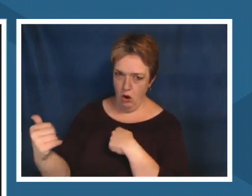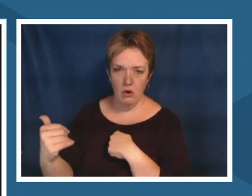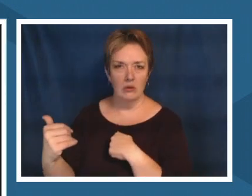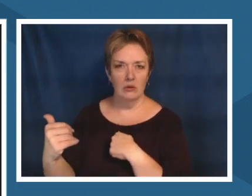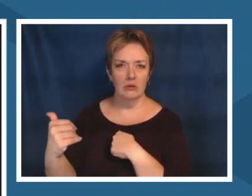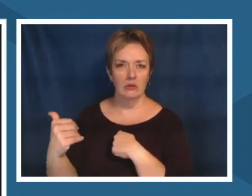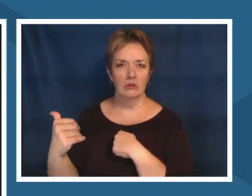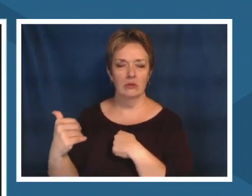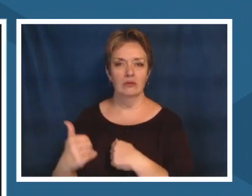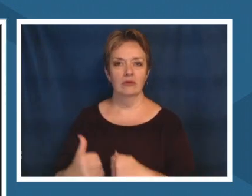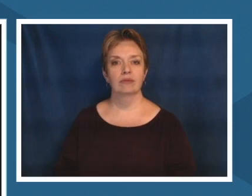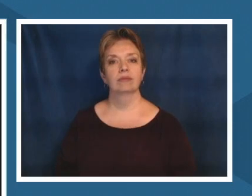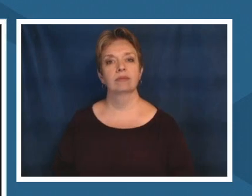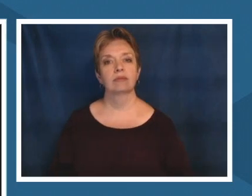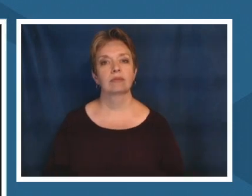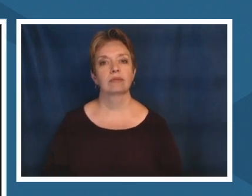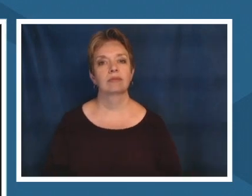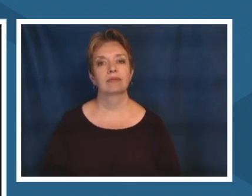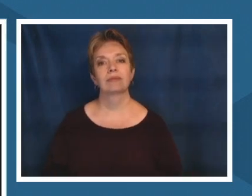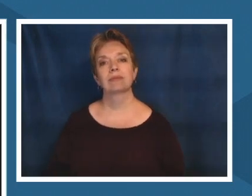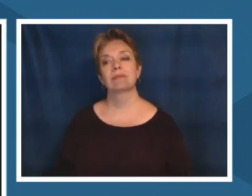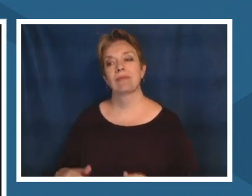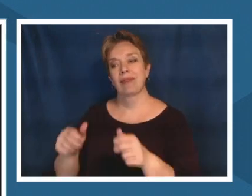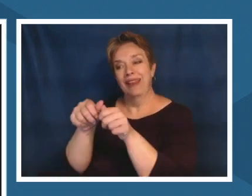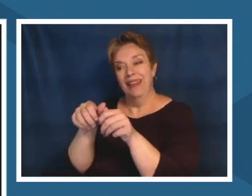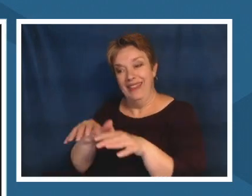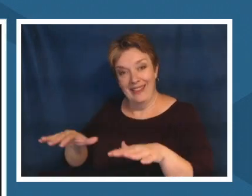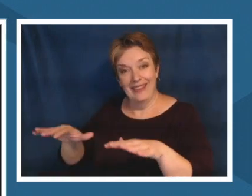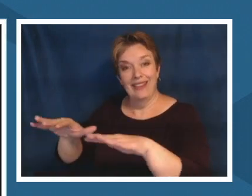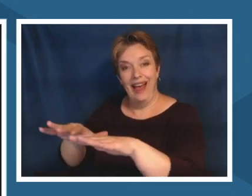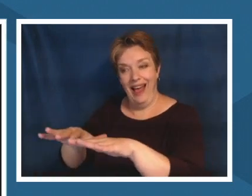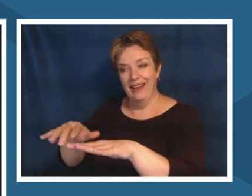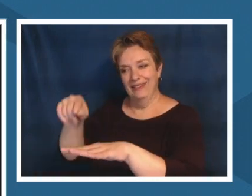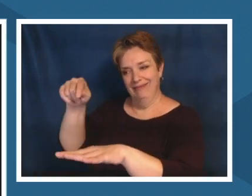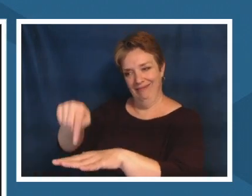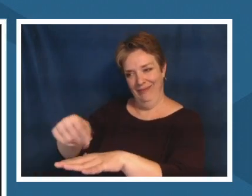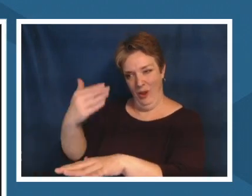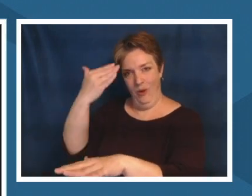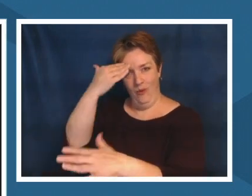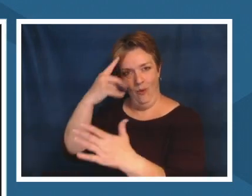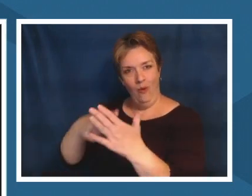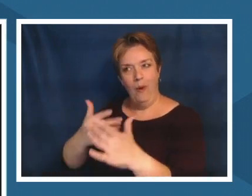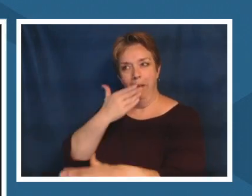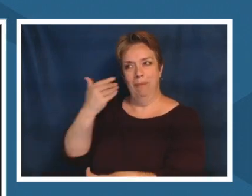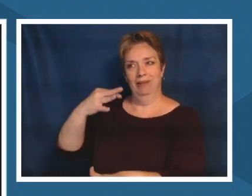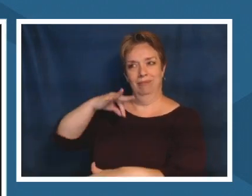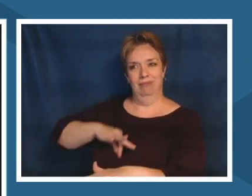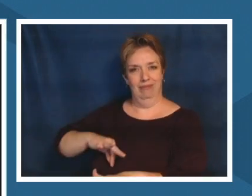often knows better what's best for us than we know for it